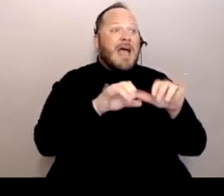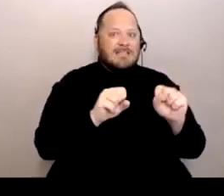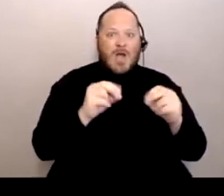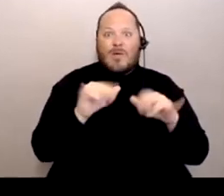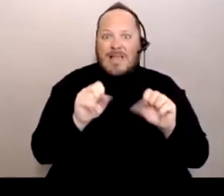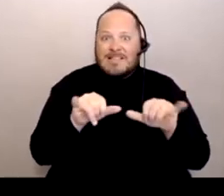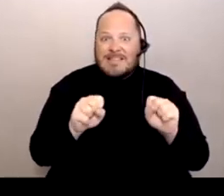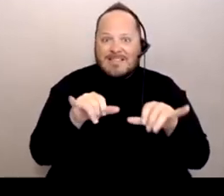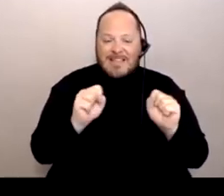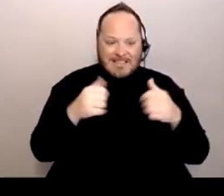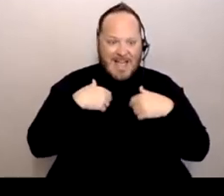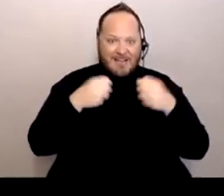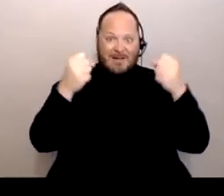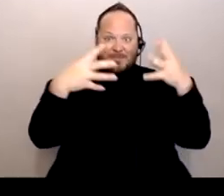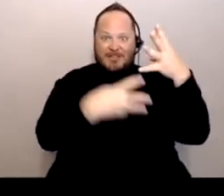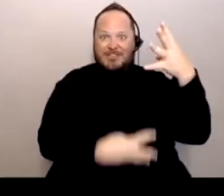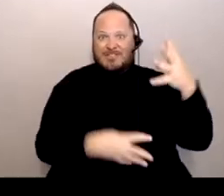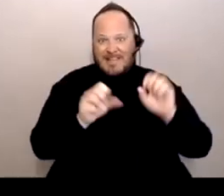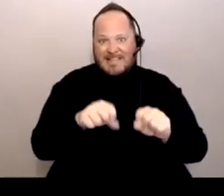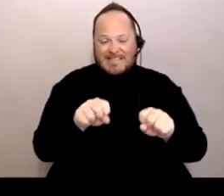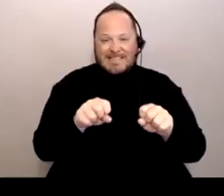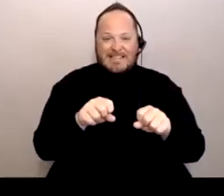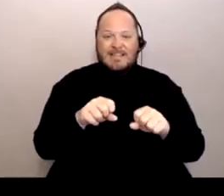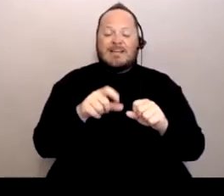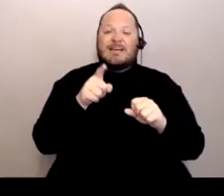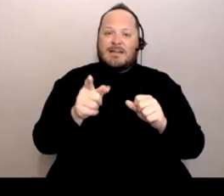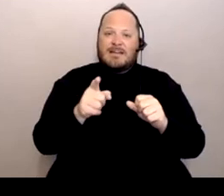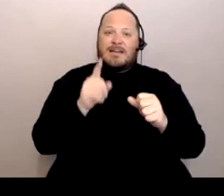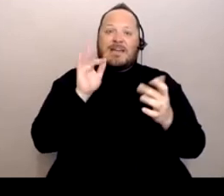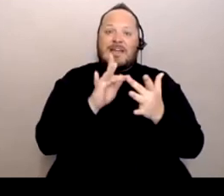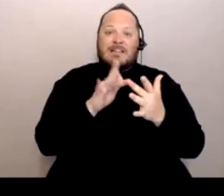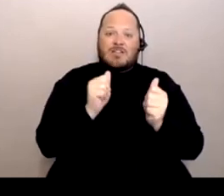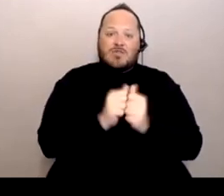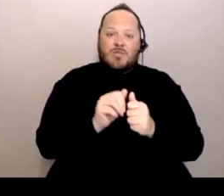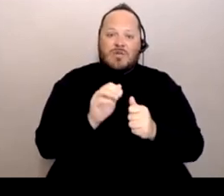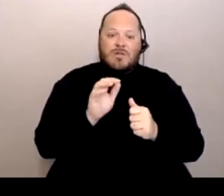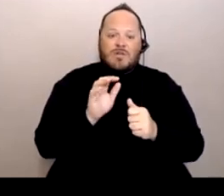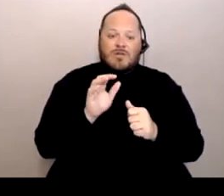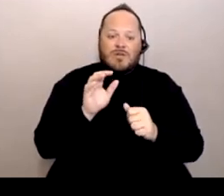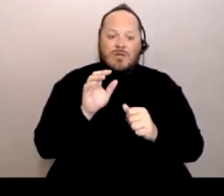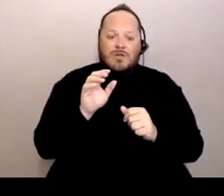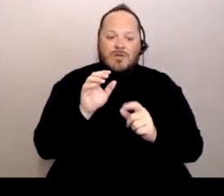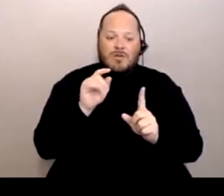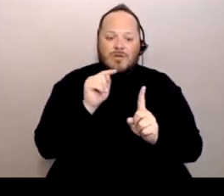There's a bunch. Get in touch with YO Disabled and Proud. Get in touch with YLF.